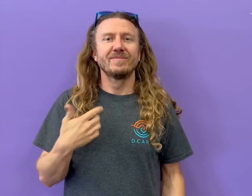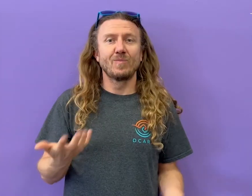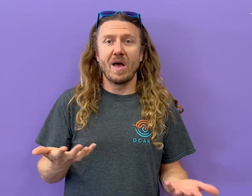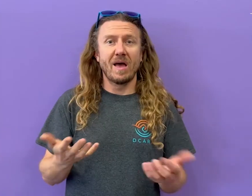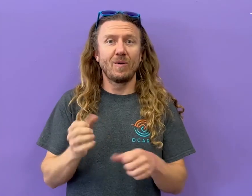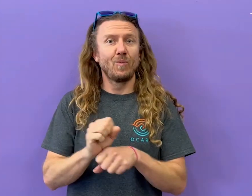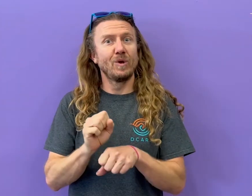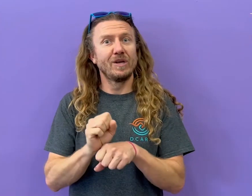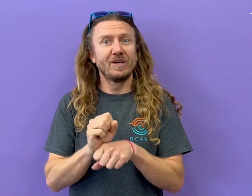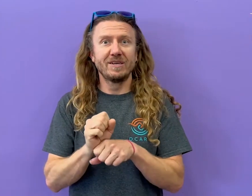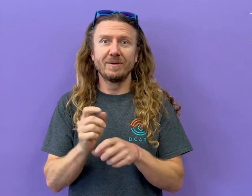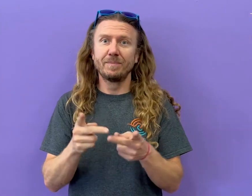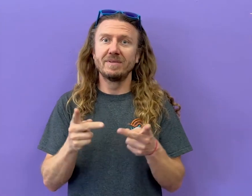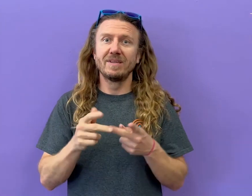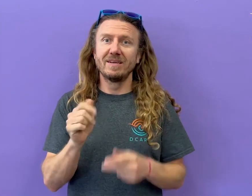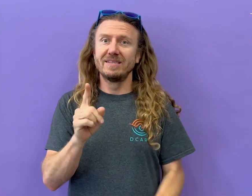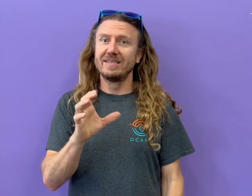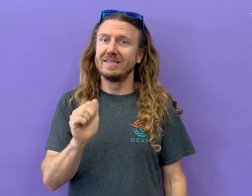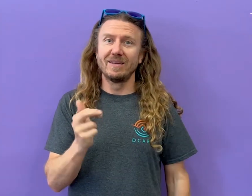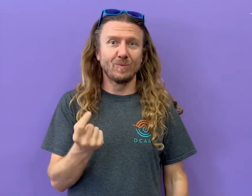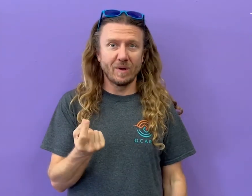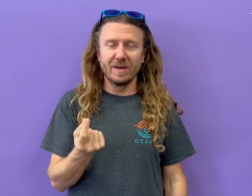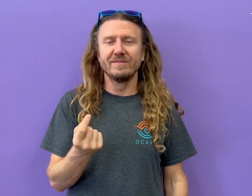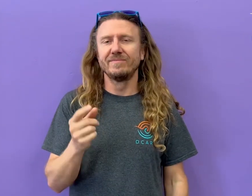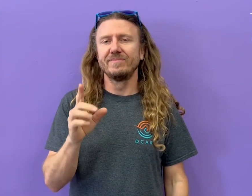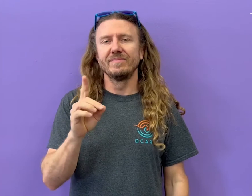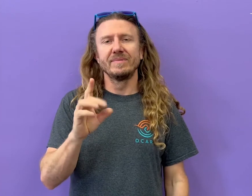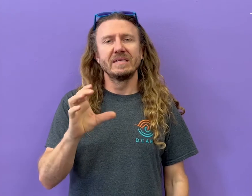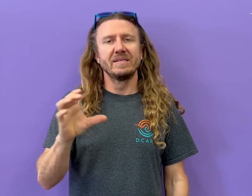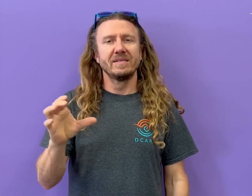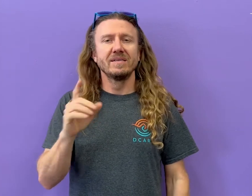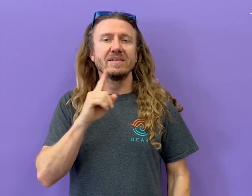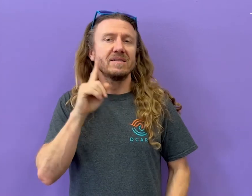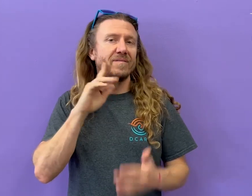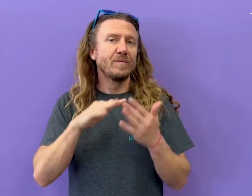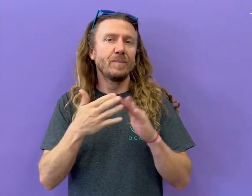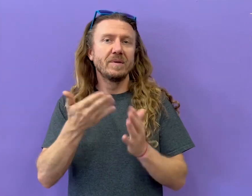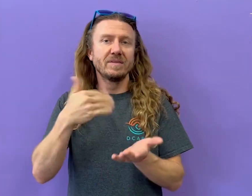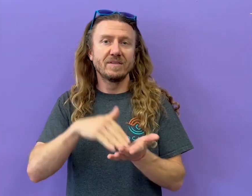My position at DCARA is Deaf Community Center